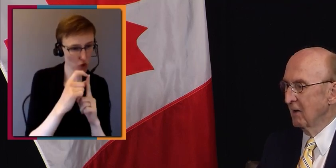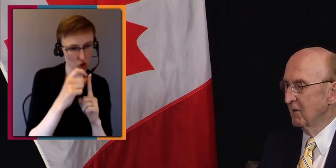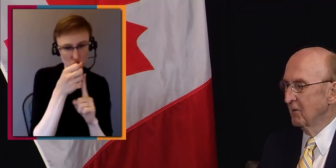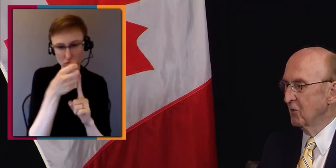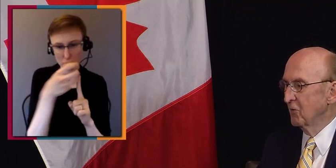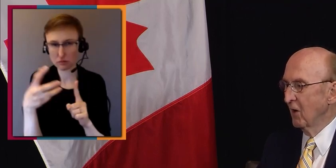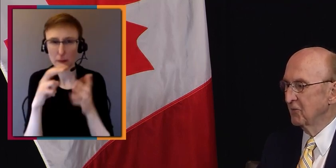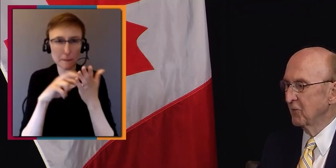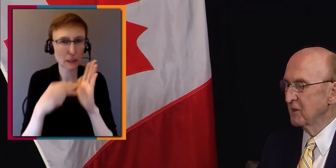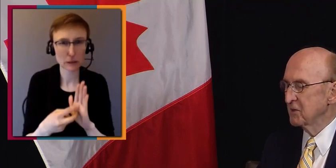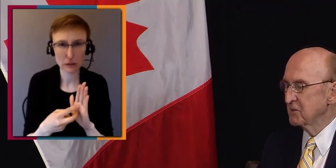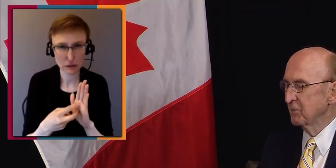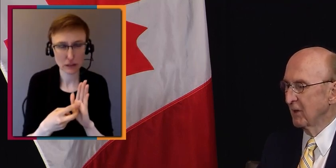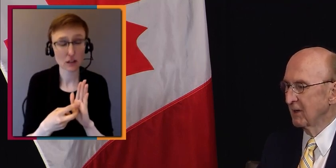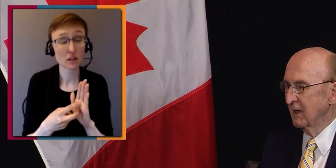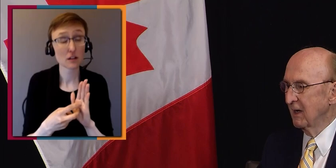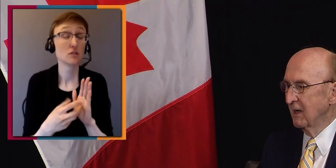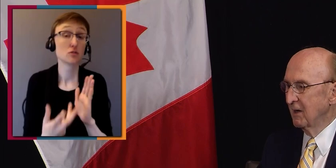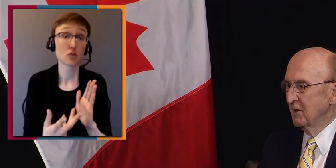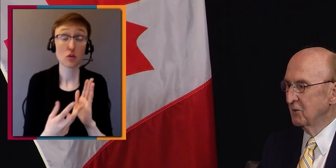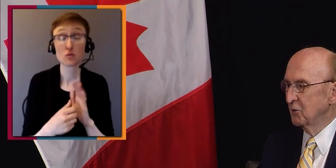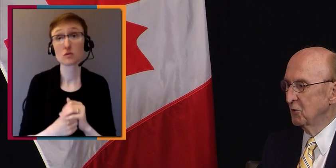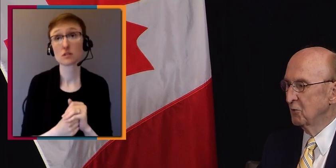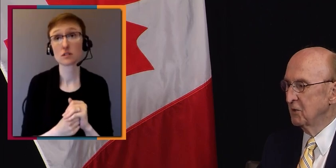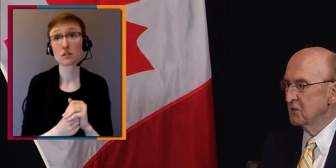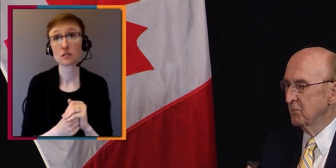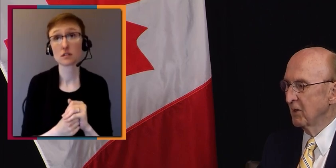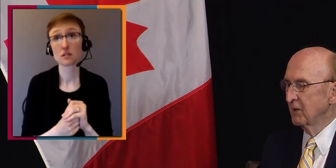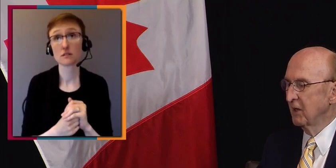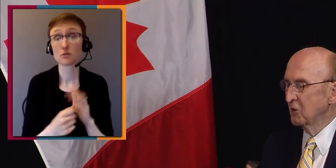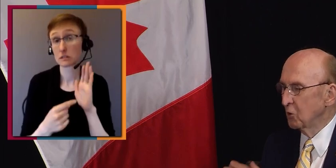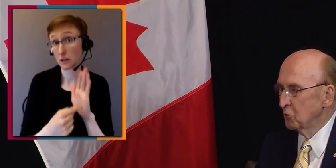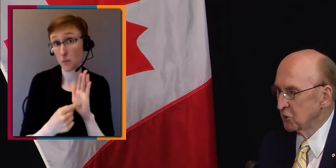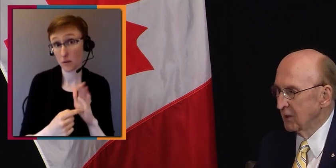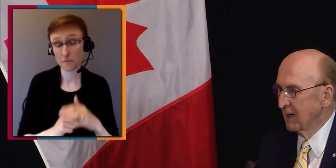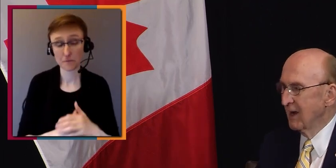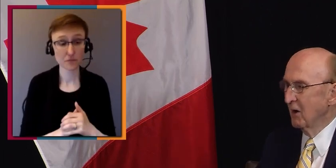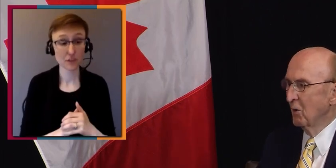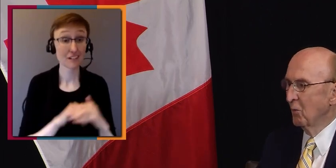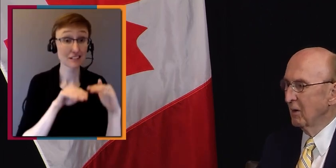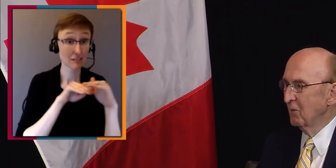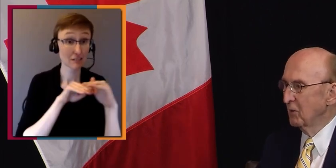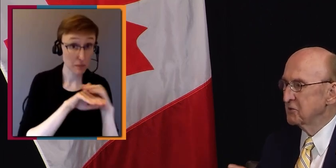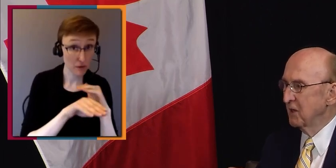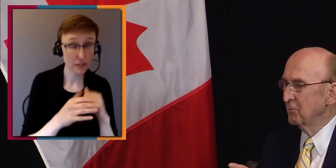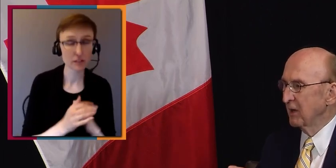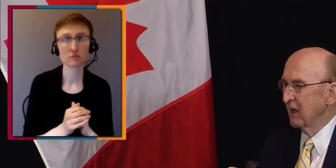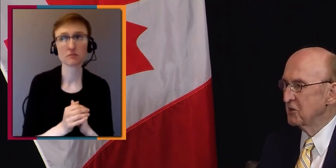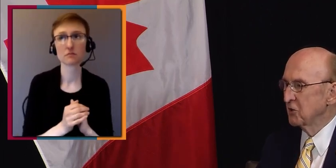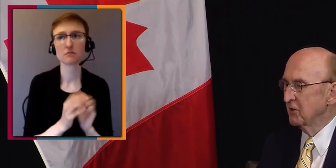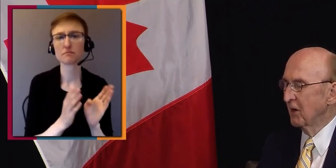You've gone from accessibility to disability inclusion. Yeah. - What's the implication there